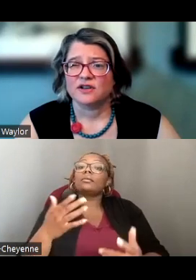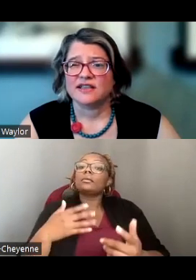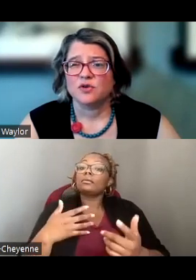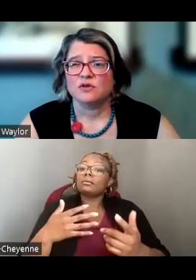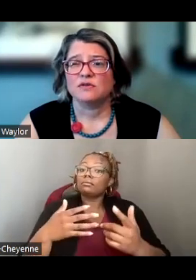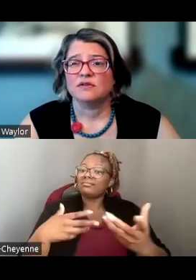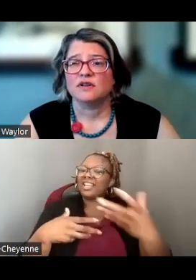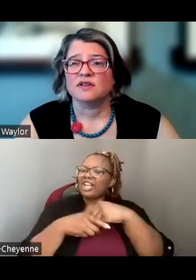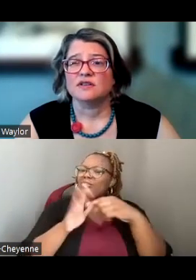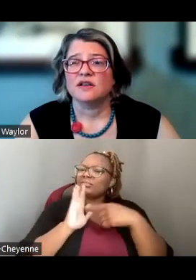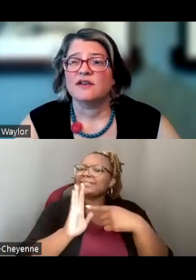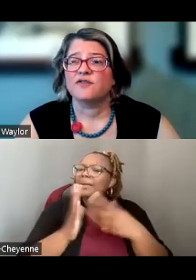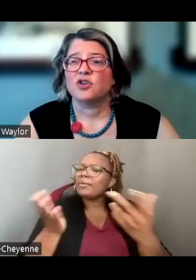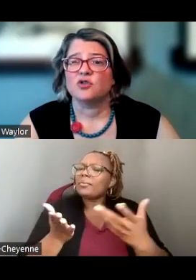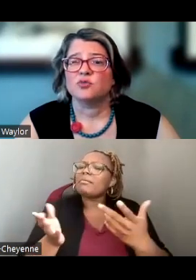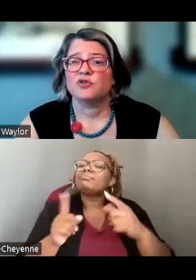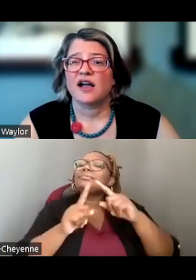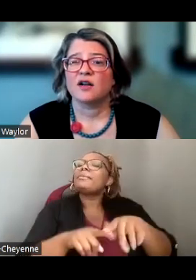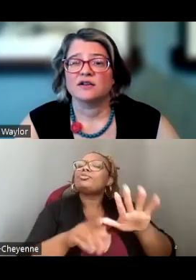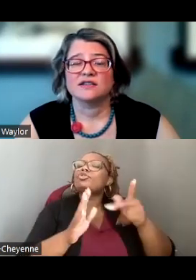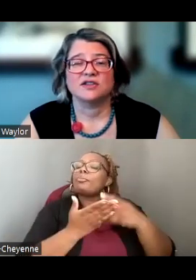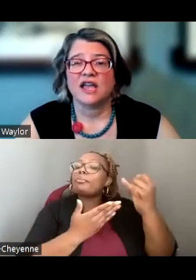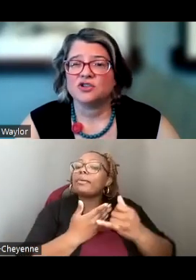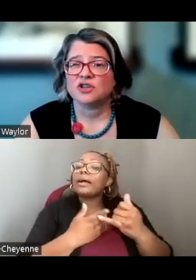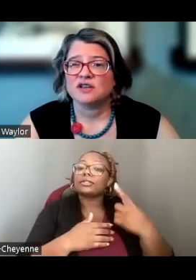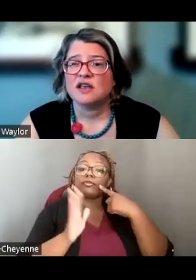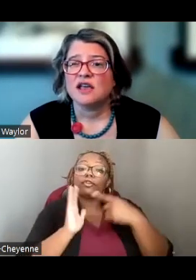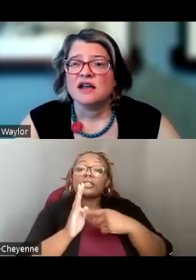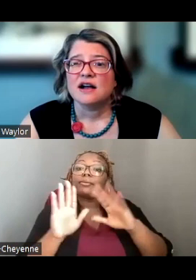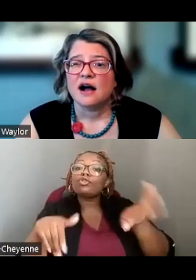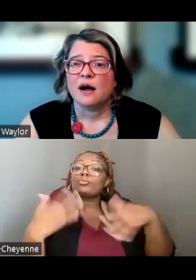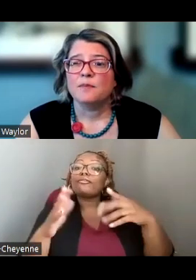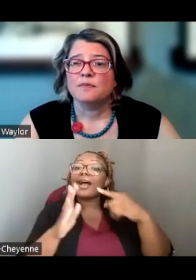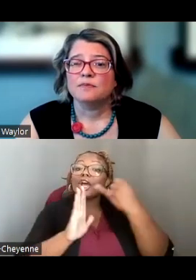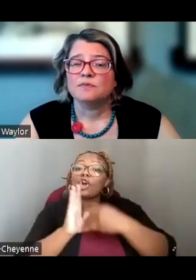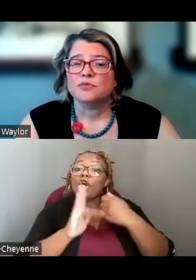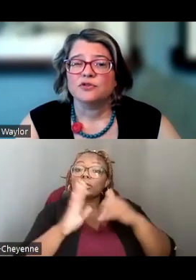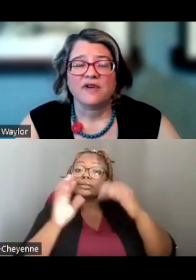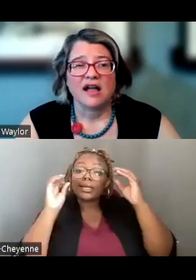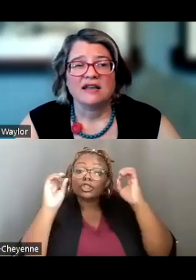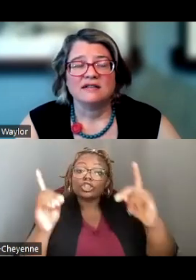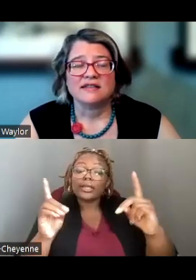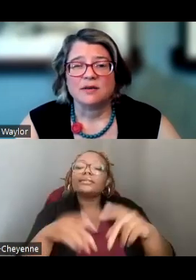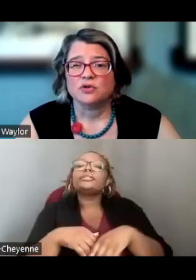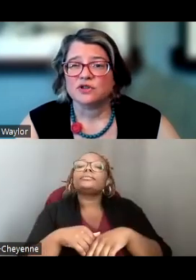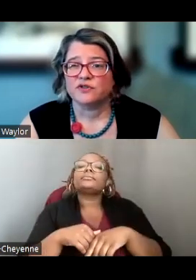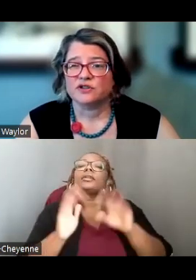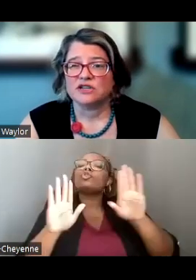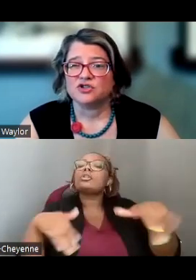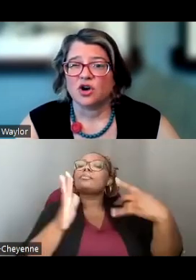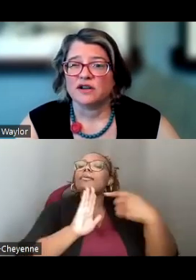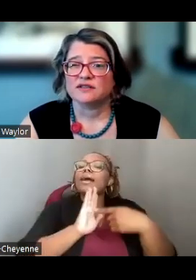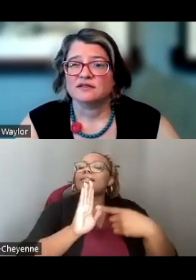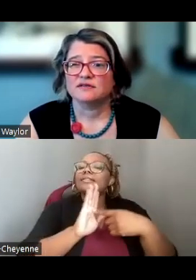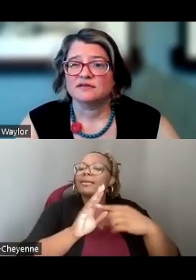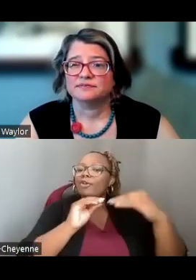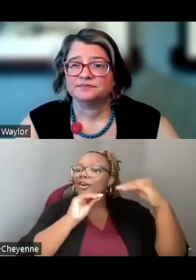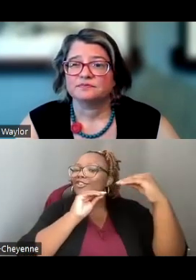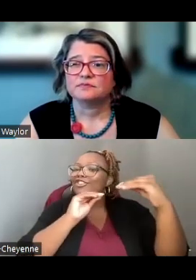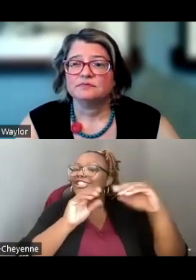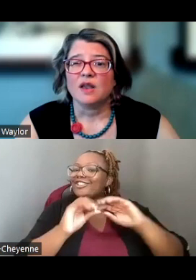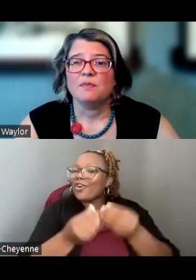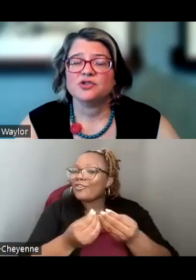FOR EXAMPLE, IF YOU PROVIDE ARTS EDUCATION, PROVIDE SAMPLES OF YOUR TEACHING ARTISTS.